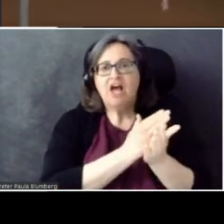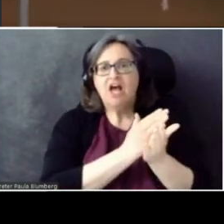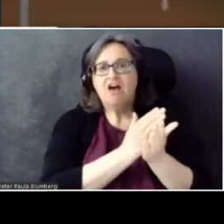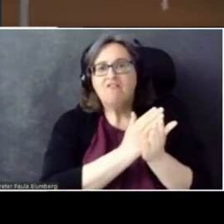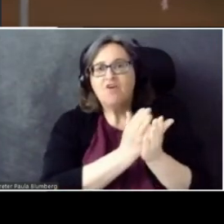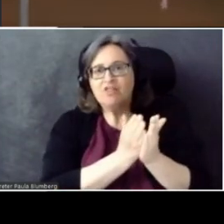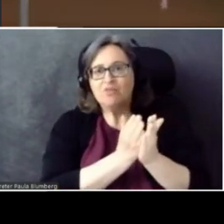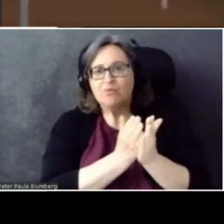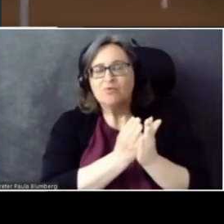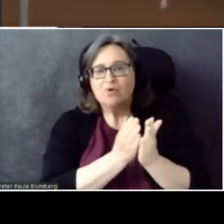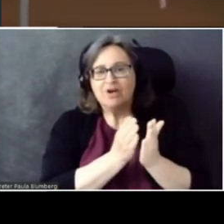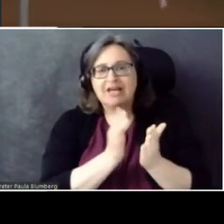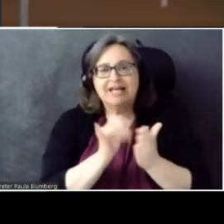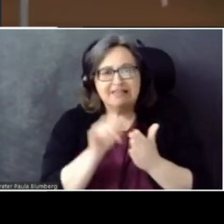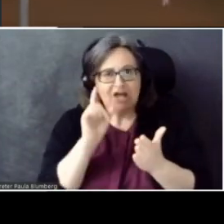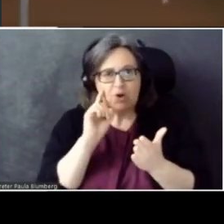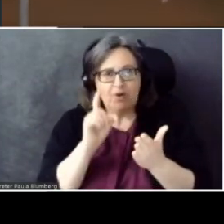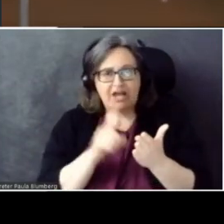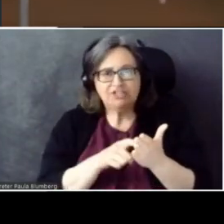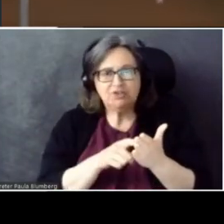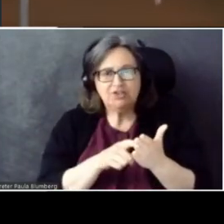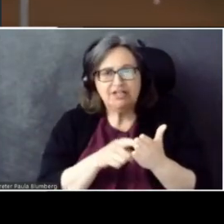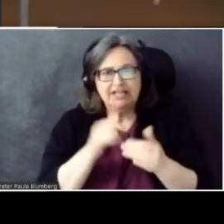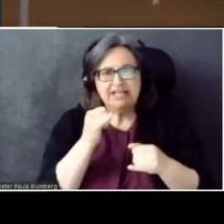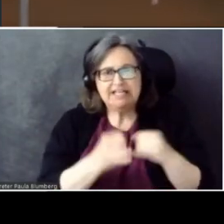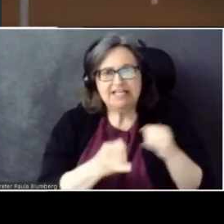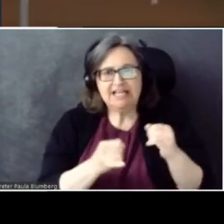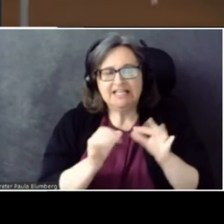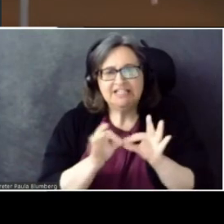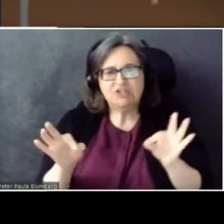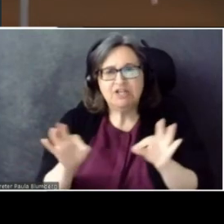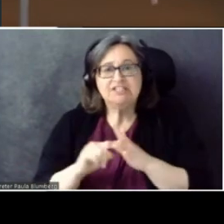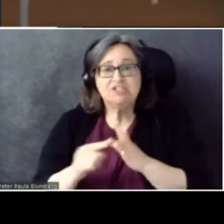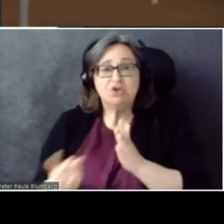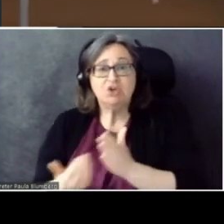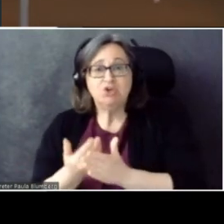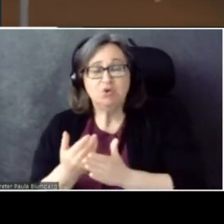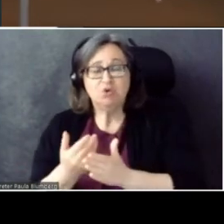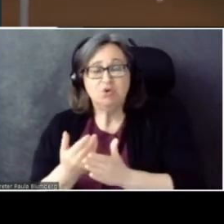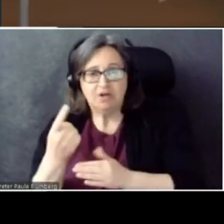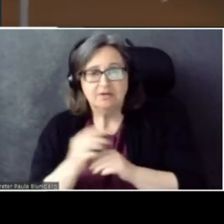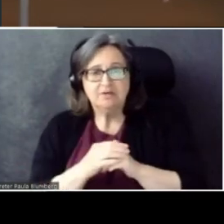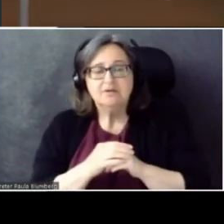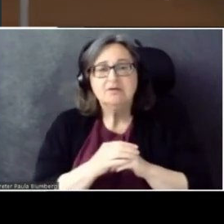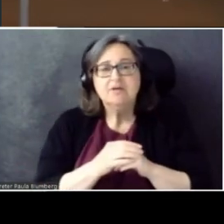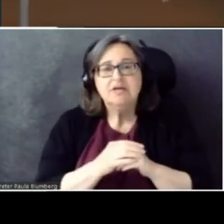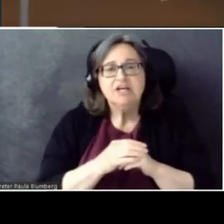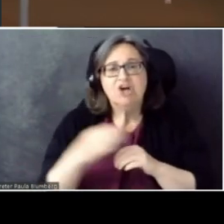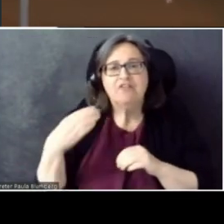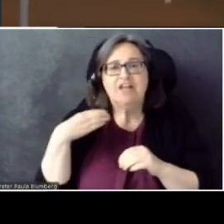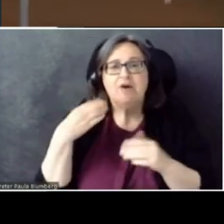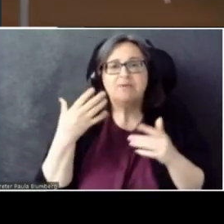That recognition... It ended a sentence, and it started a new one. The captain has turned on the seatbelt.